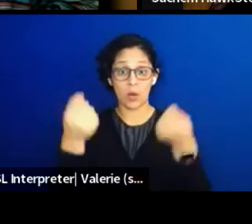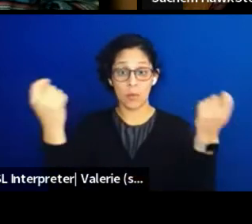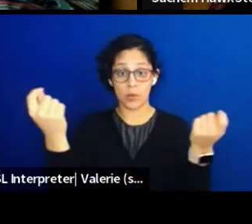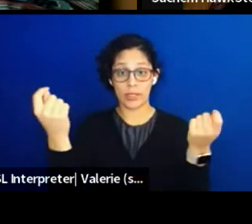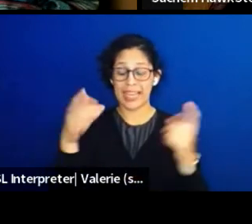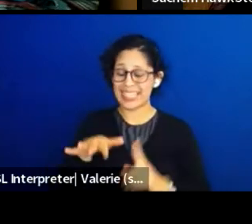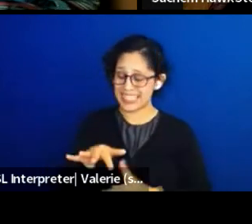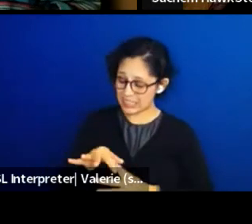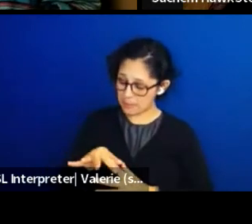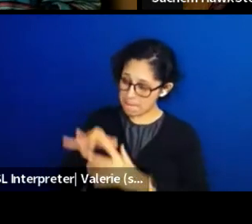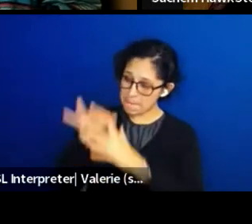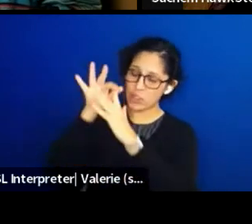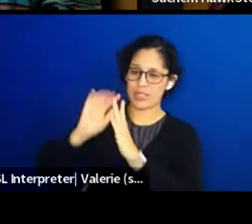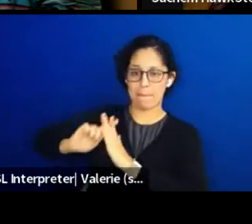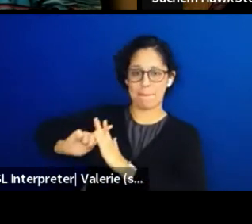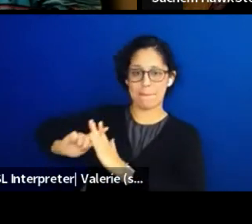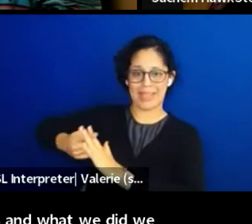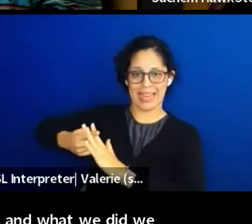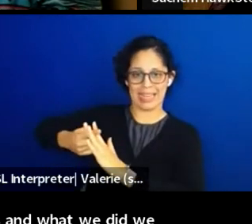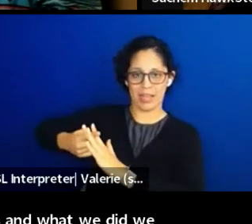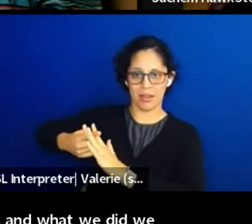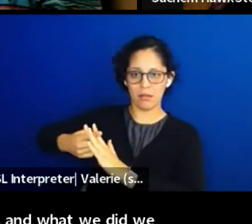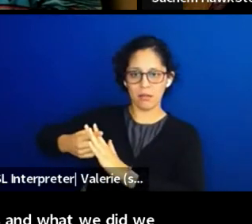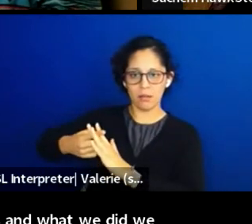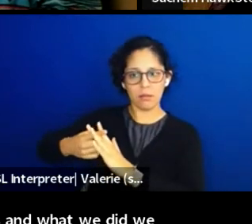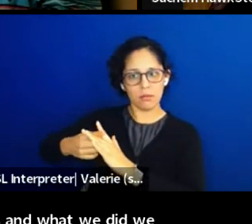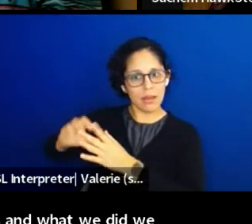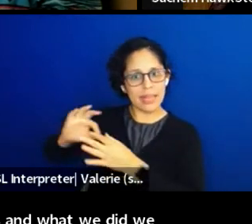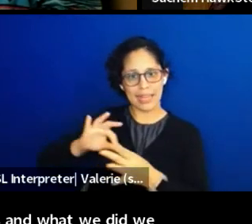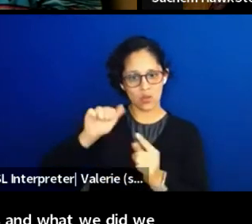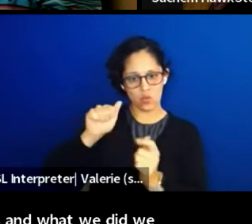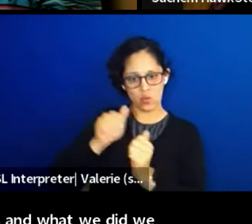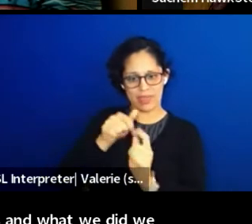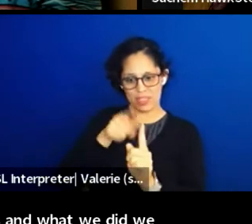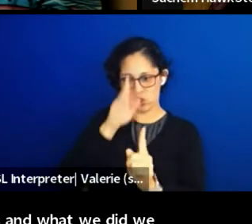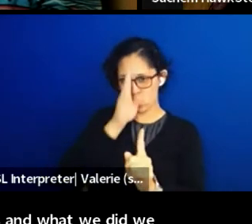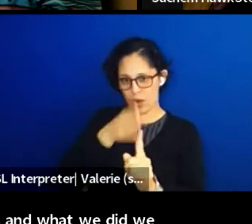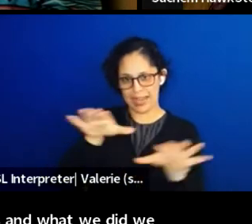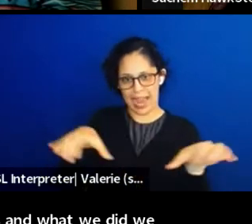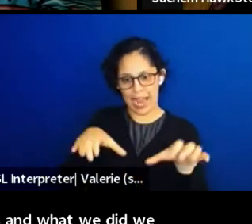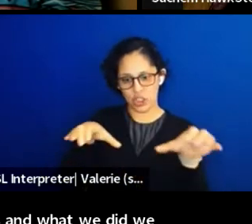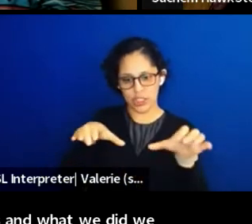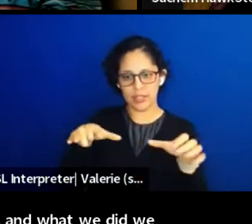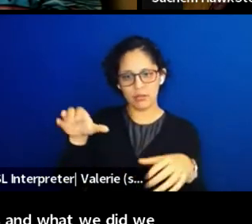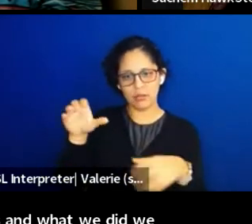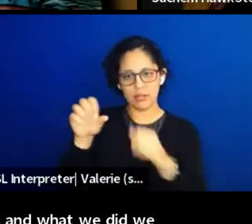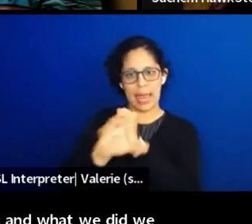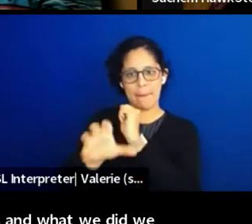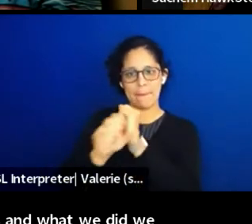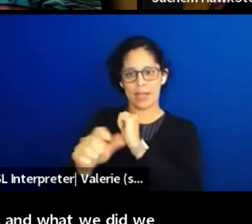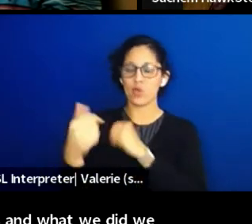but around this direct action campaign, which we didn't even do until they actually start, doing the labor.